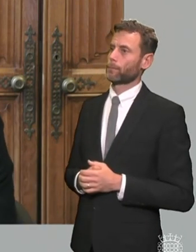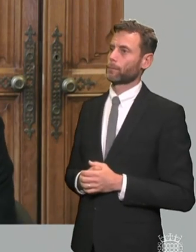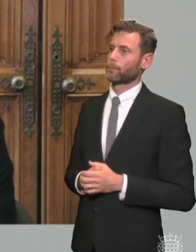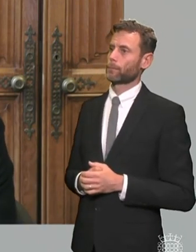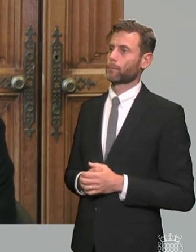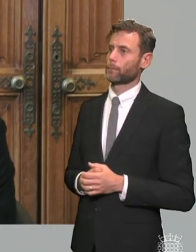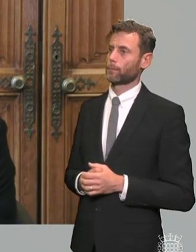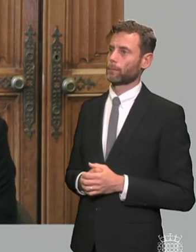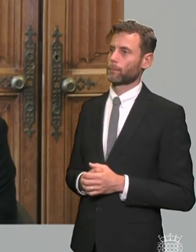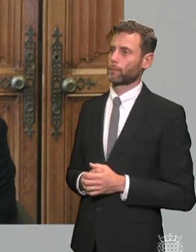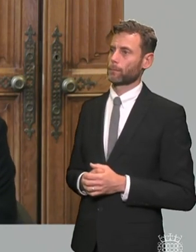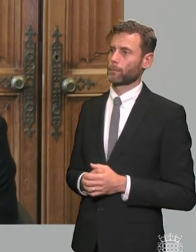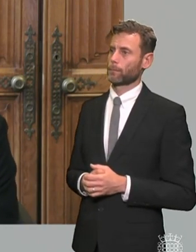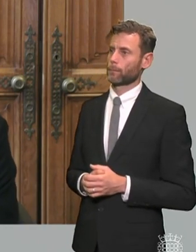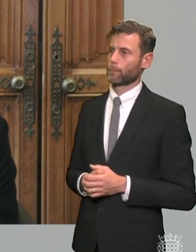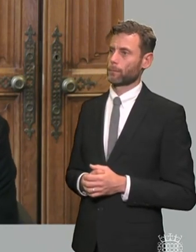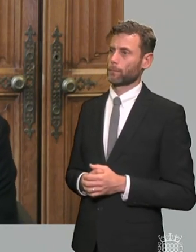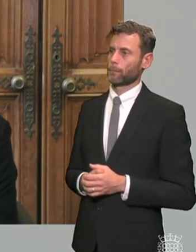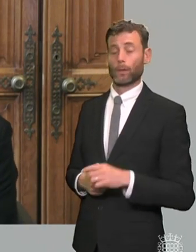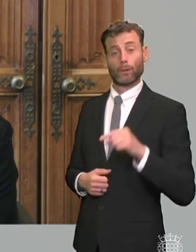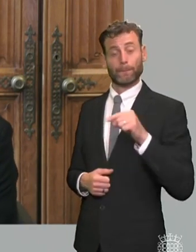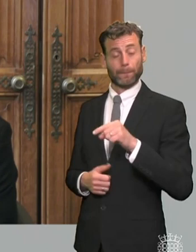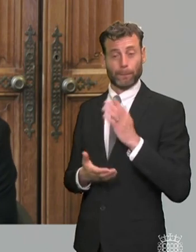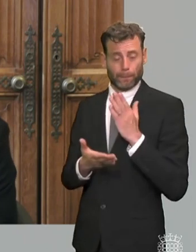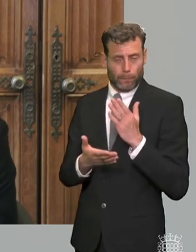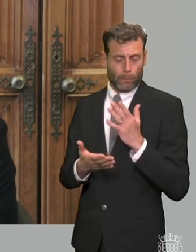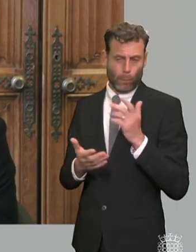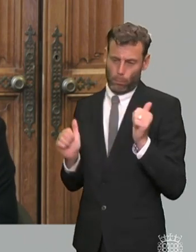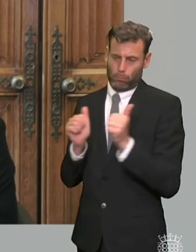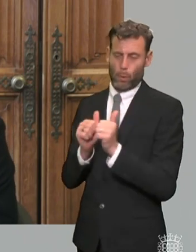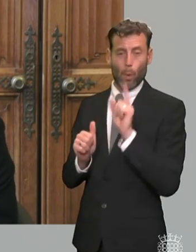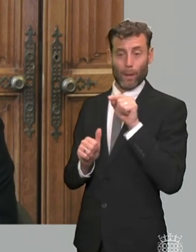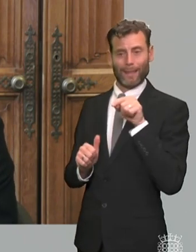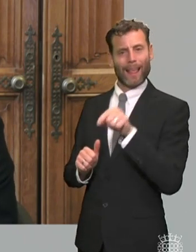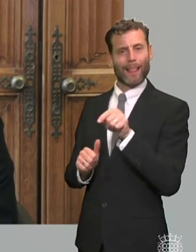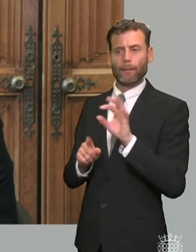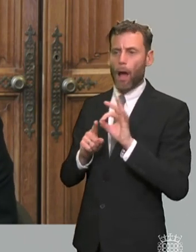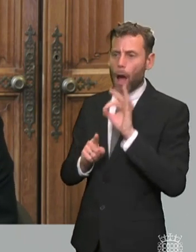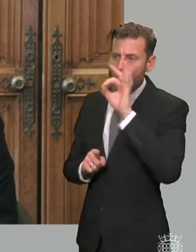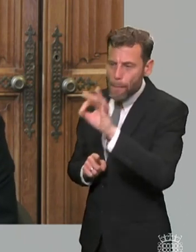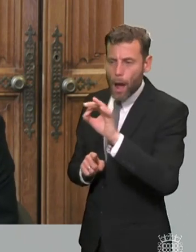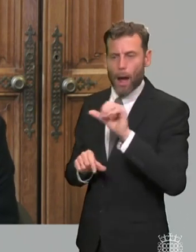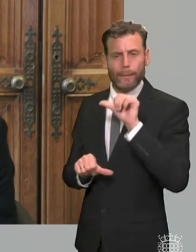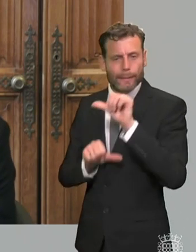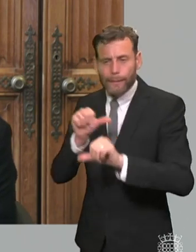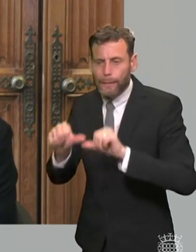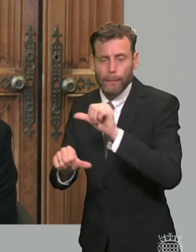an incredibly difficult system for parents to uh navigate um it says for too many families their